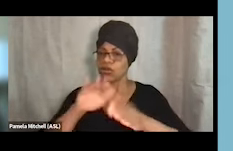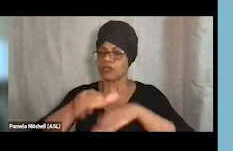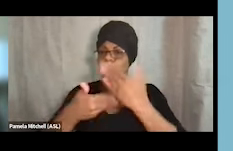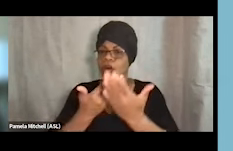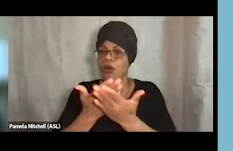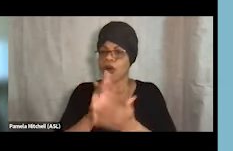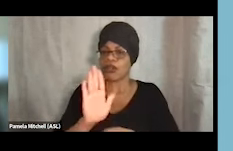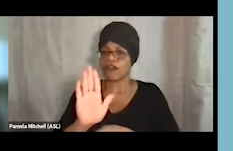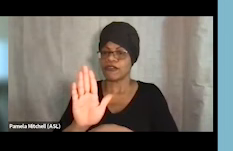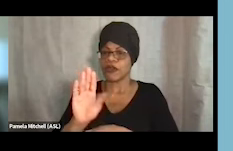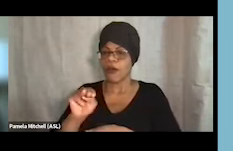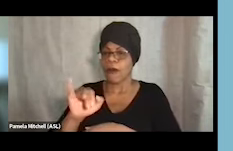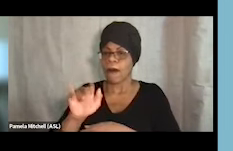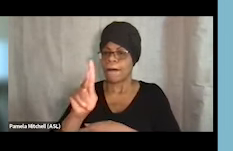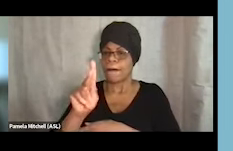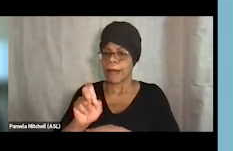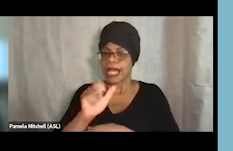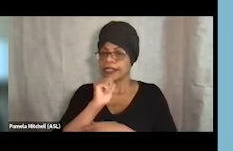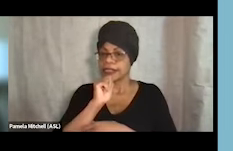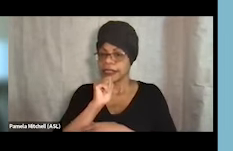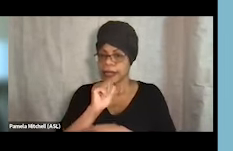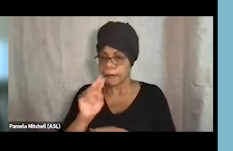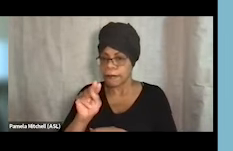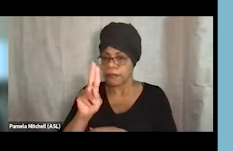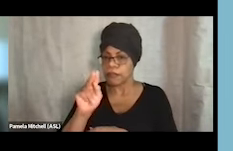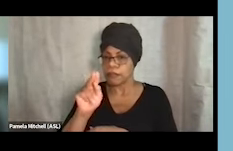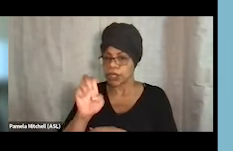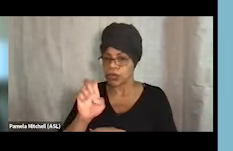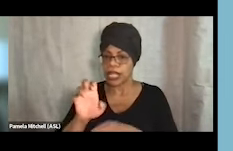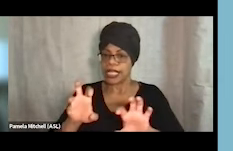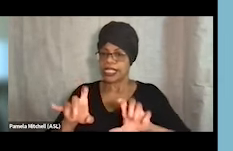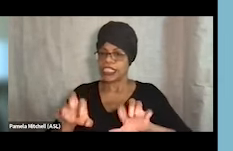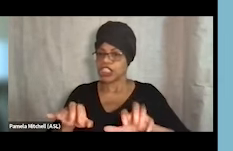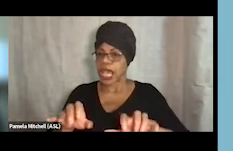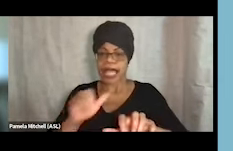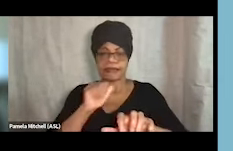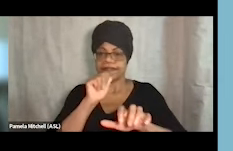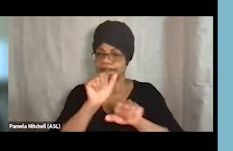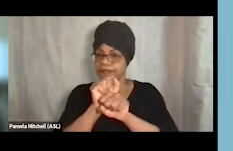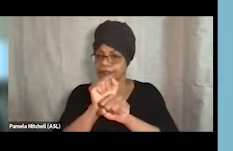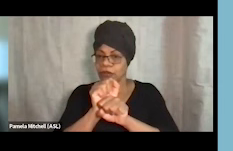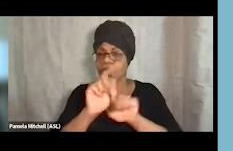and the chat feature is disabled but we really welcome your questions. We'll have plenty of time at the end for Q and A